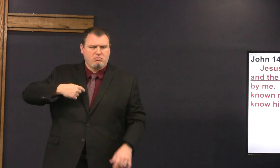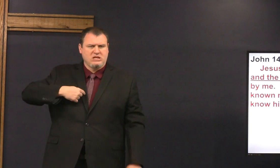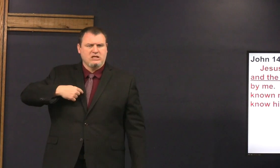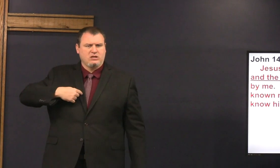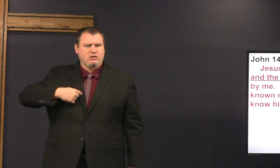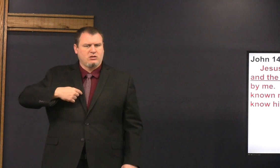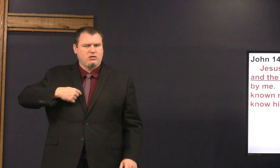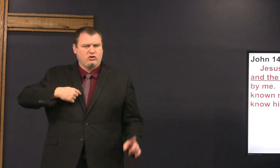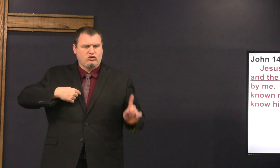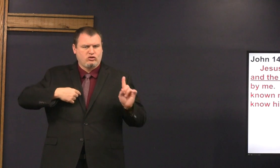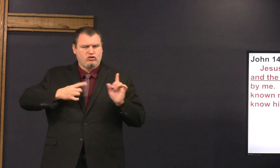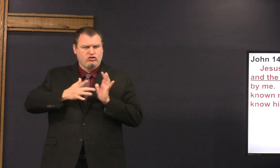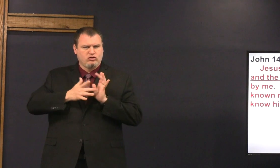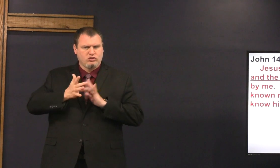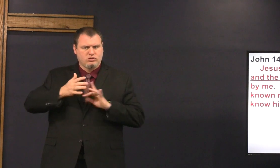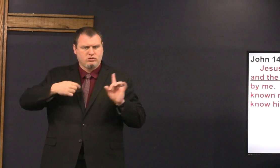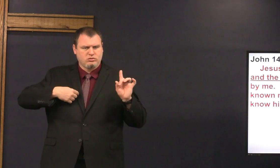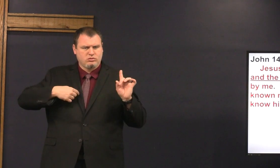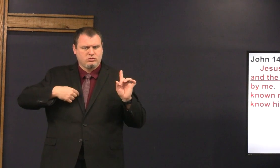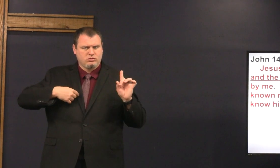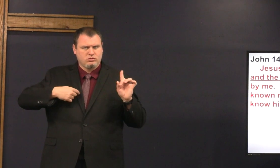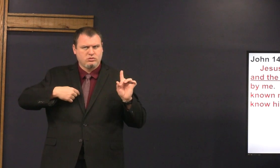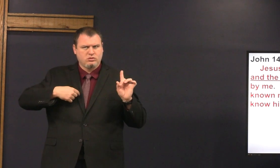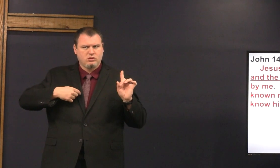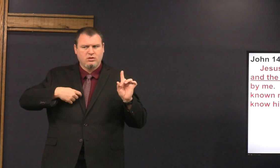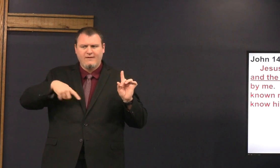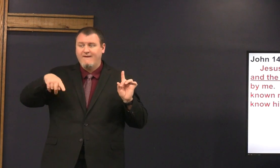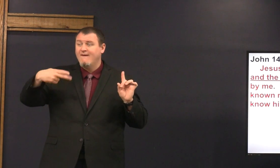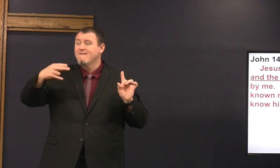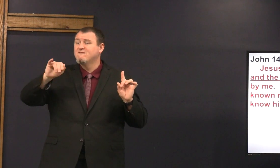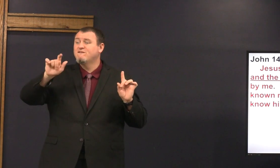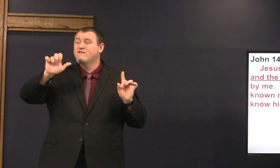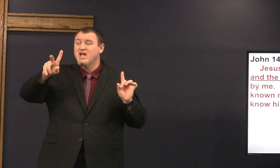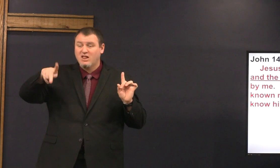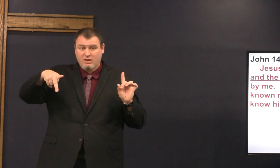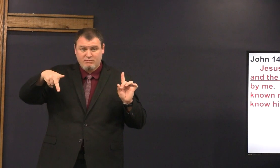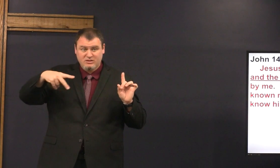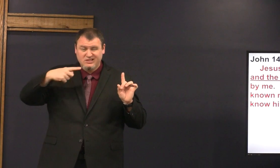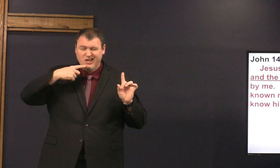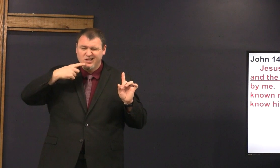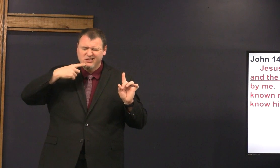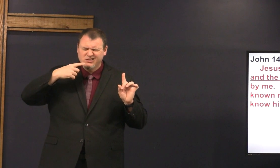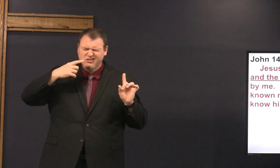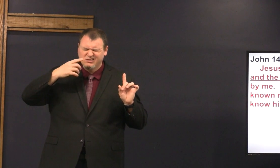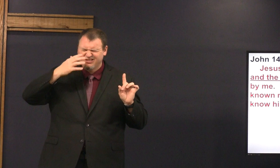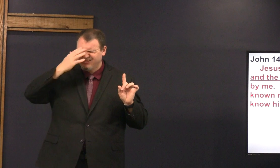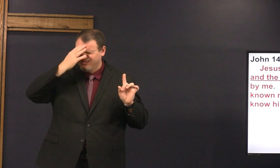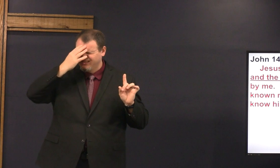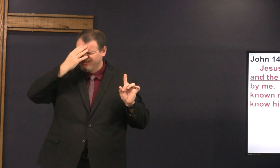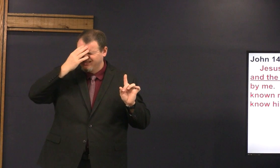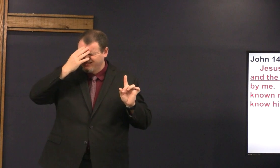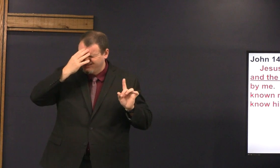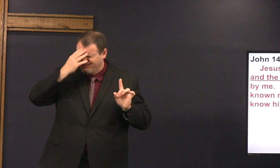because you've seen me Jesus and Philip said